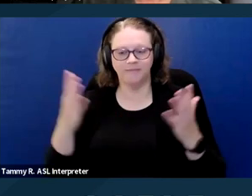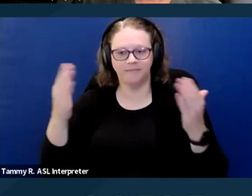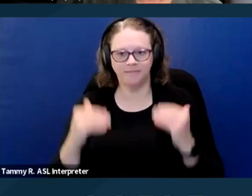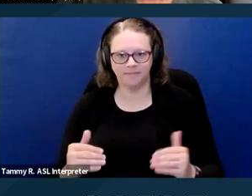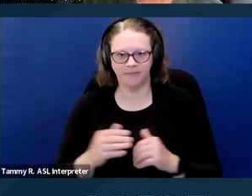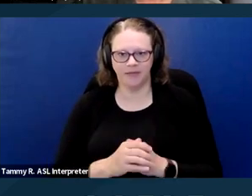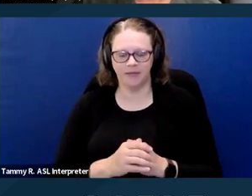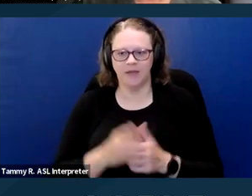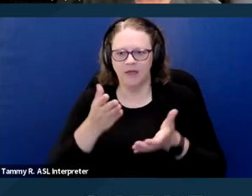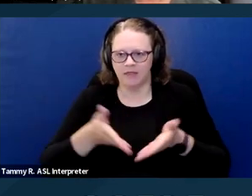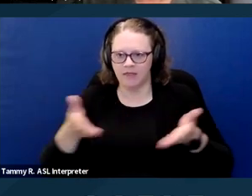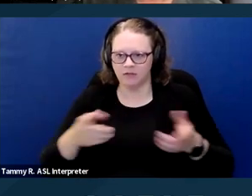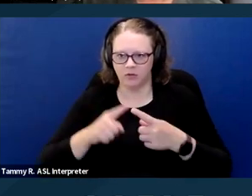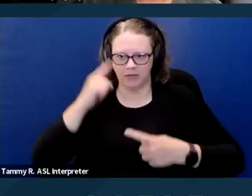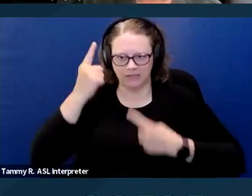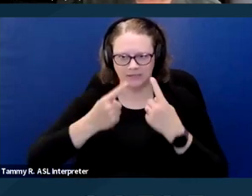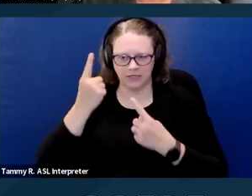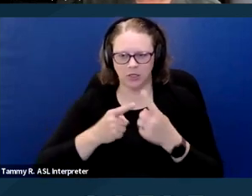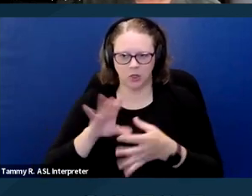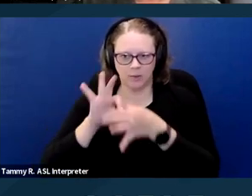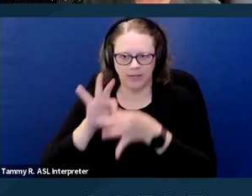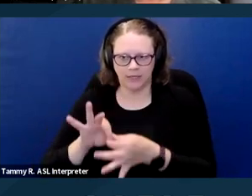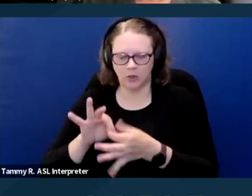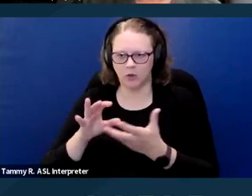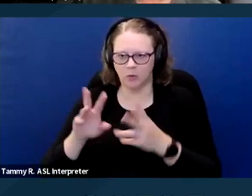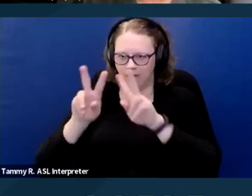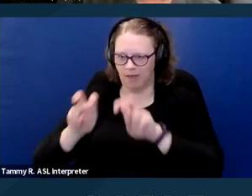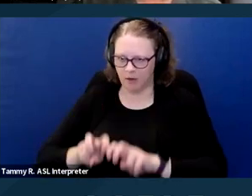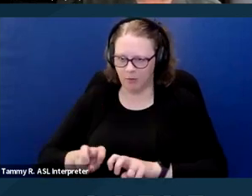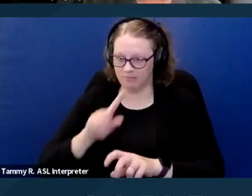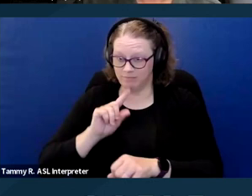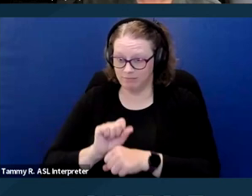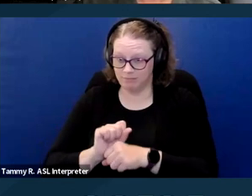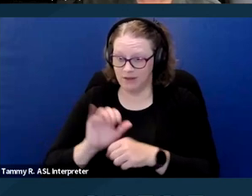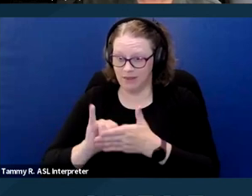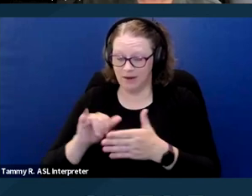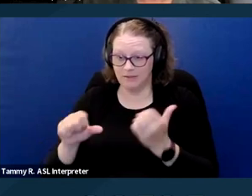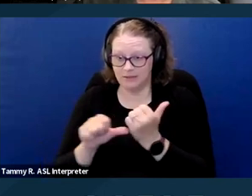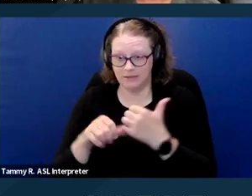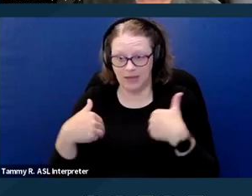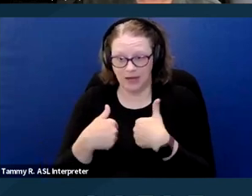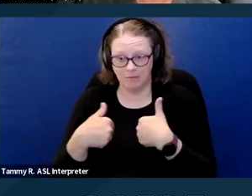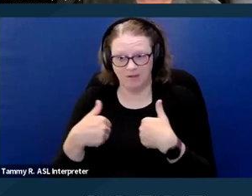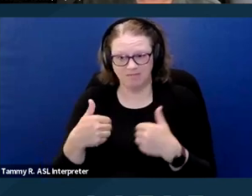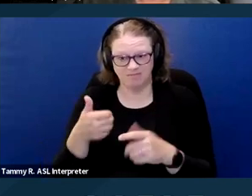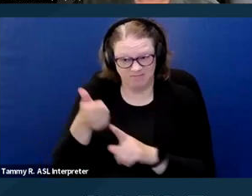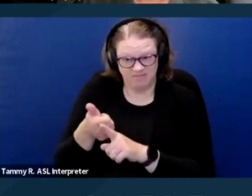The factors that you consider when evaluating whether or not an assistance animal constitutes a direct threat